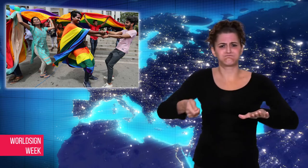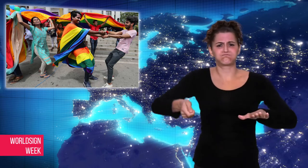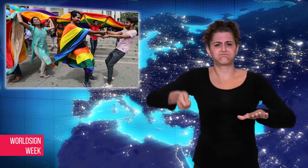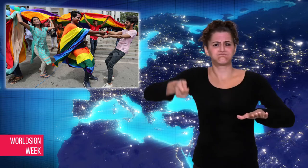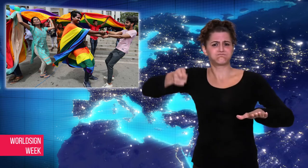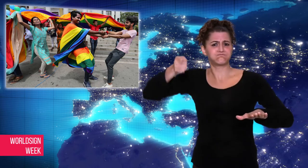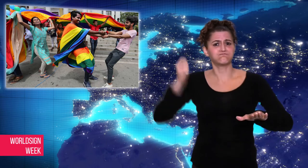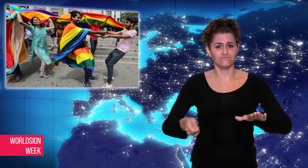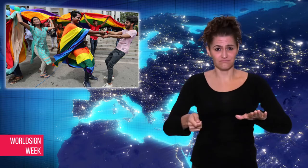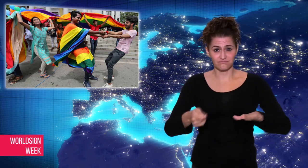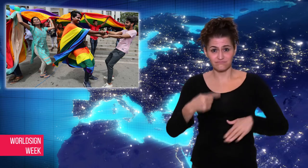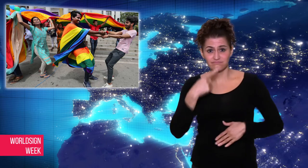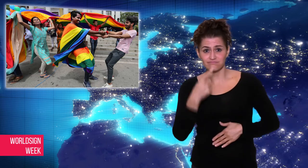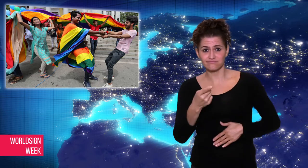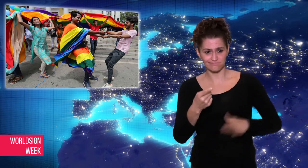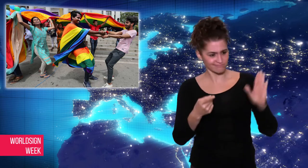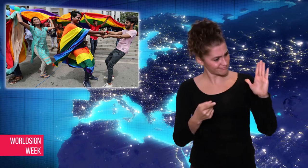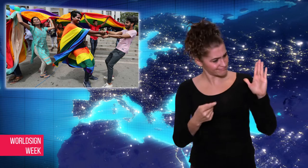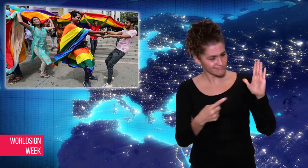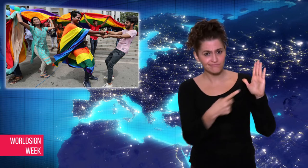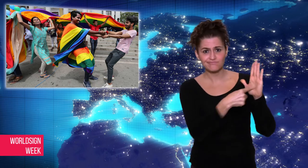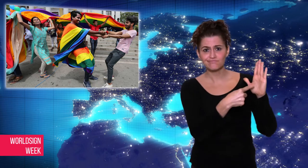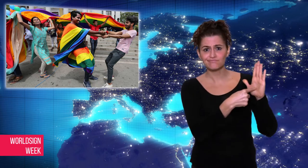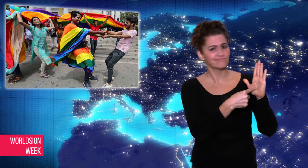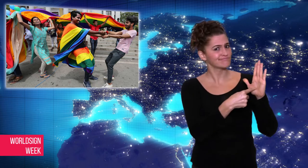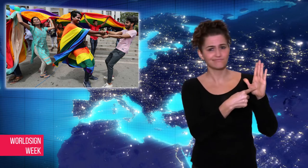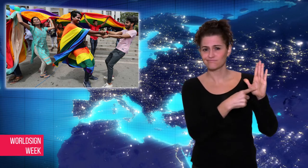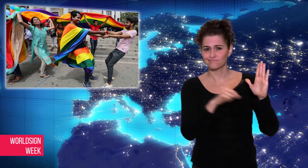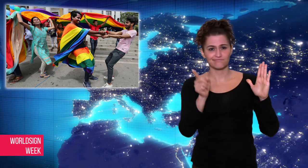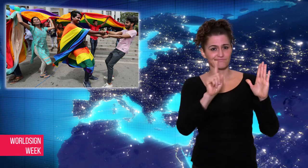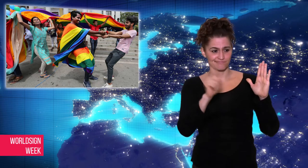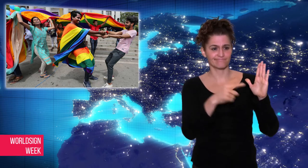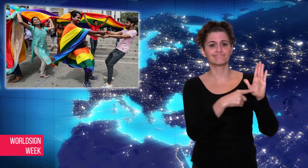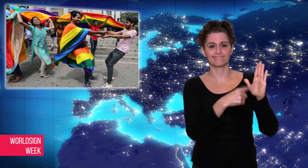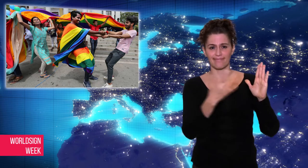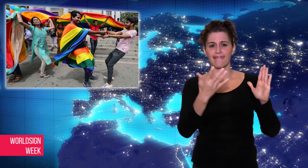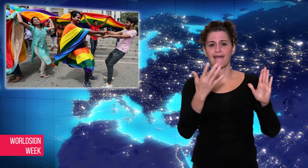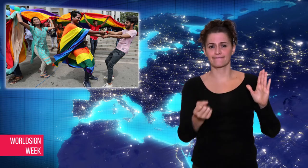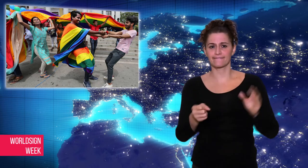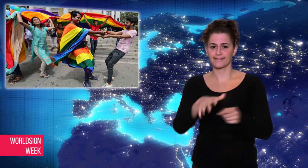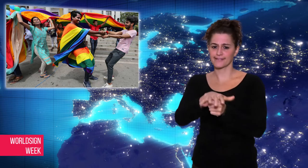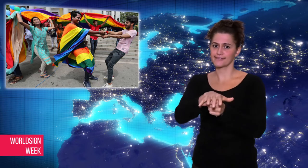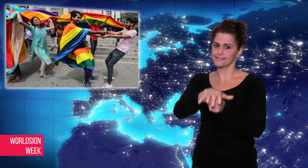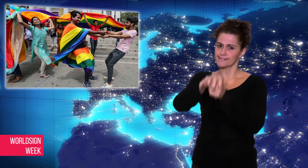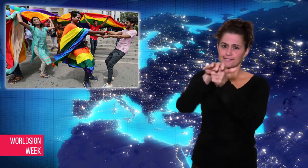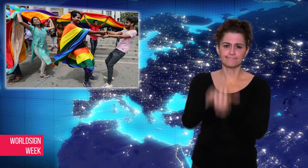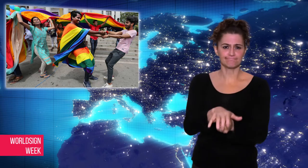determined that “sexual orientation